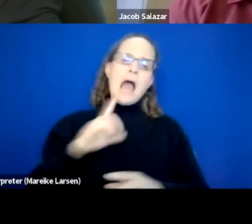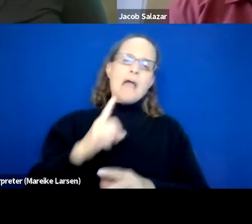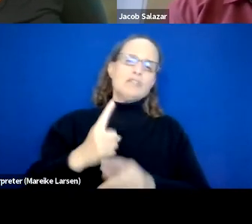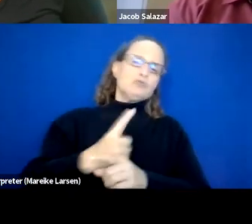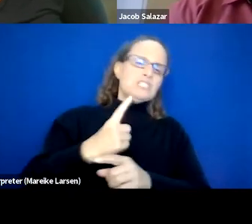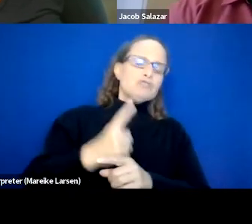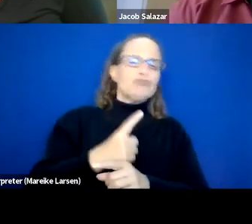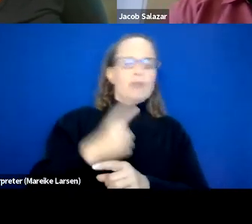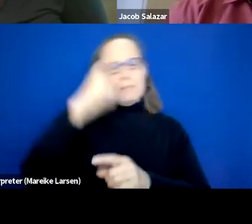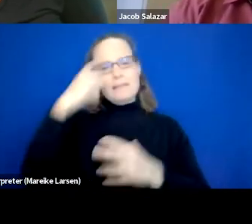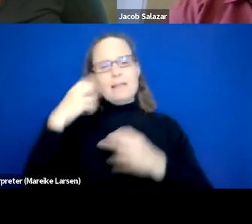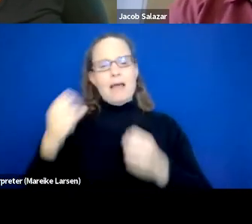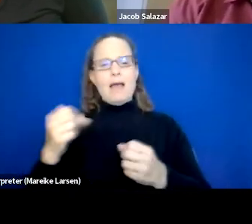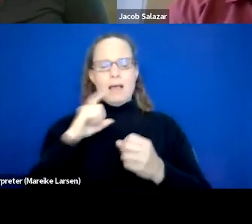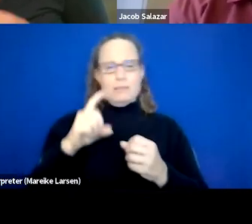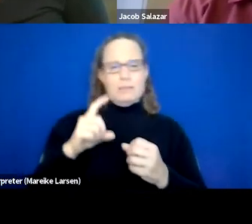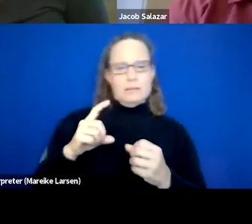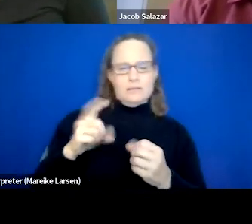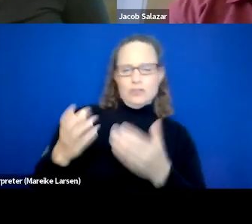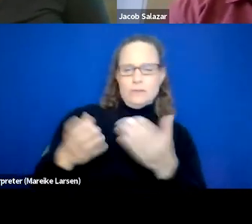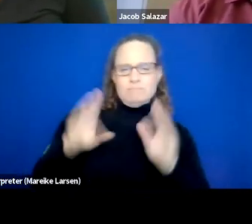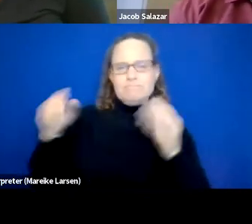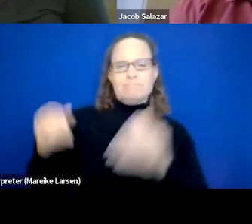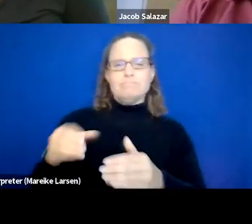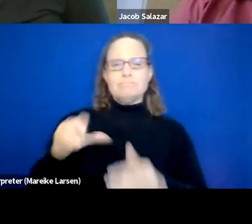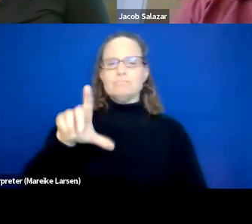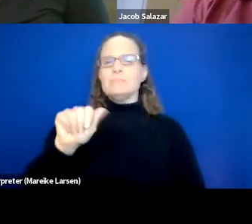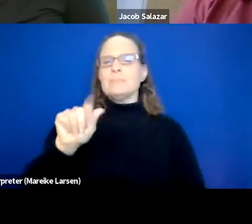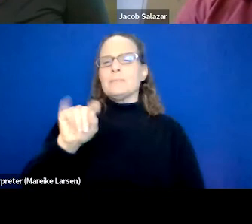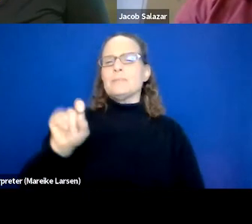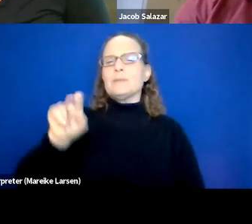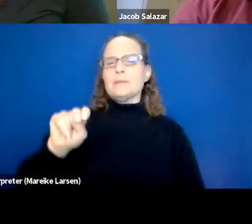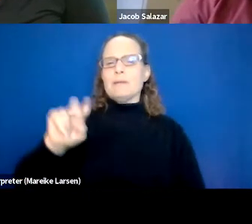specific to the Latin X community, right? So they might do their mental health through a (speaking in foreign language)